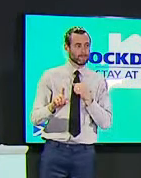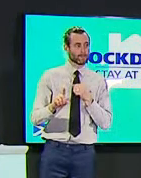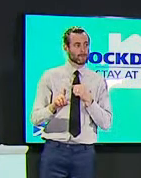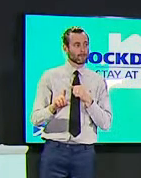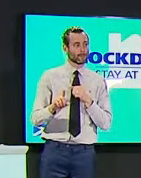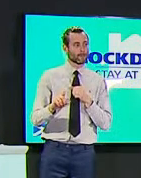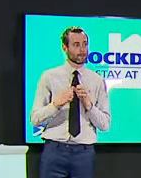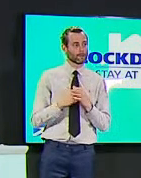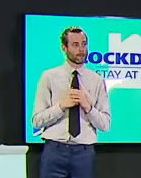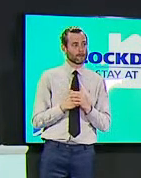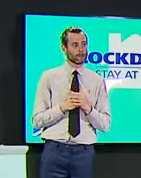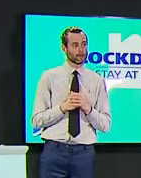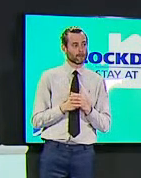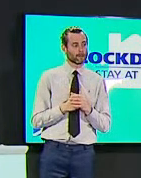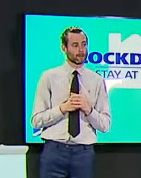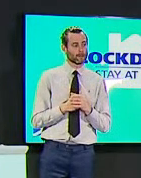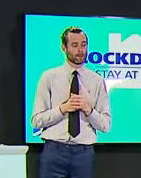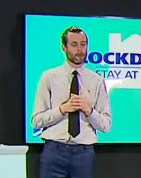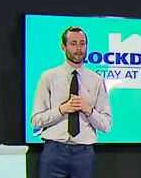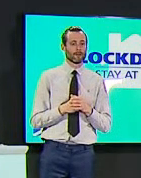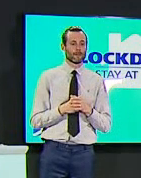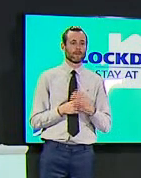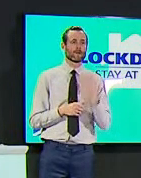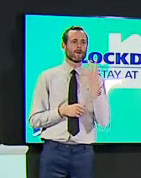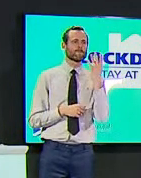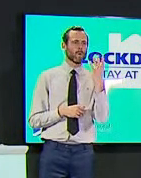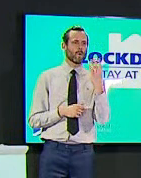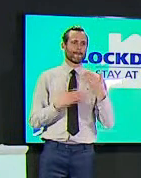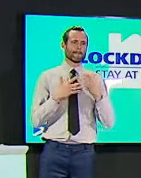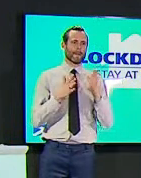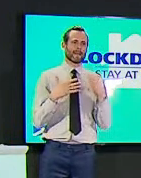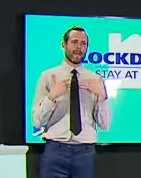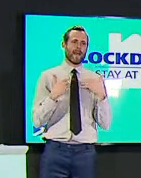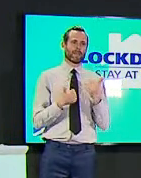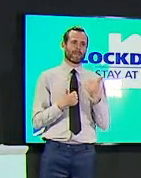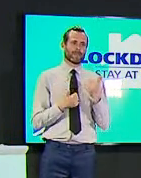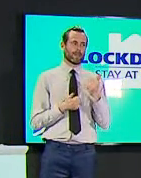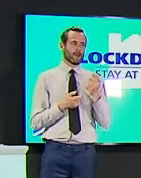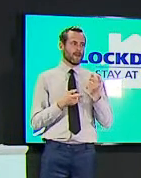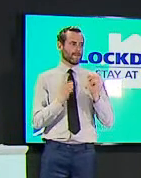ross and alister jack for public health officials to front um the scottish government briefings from